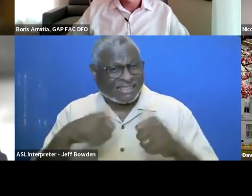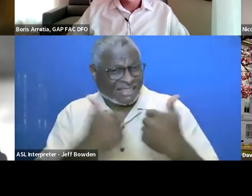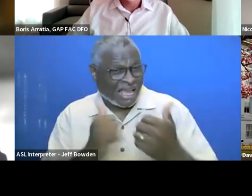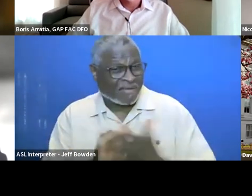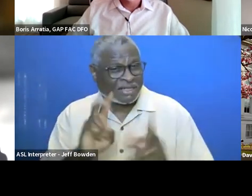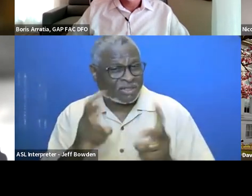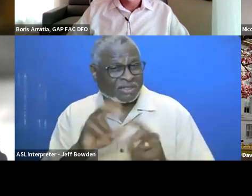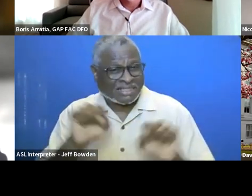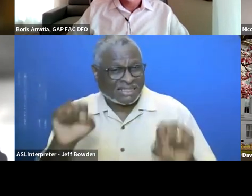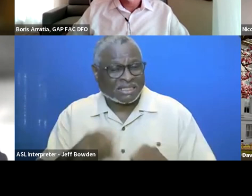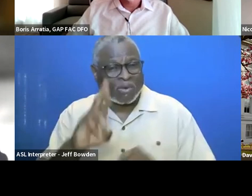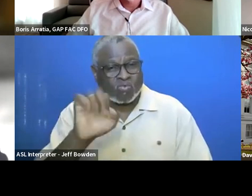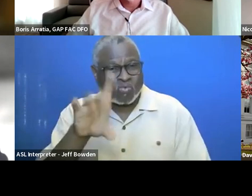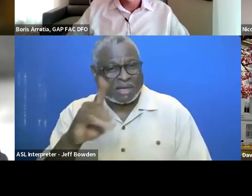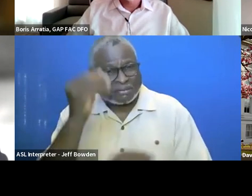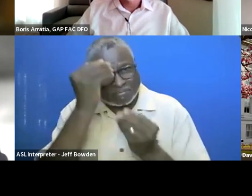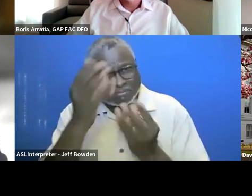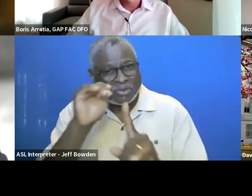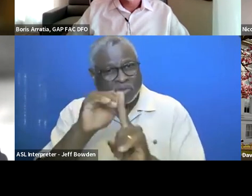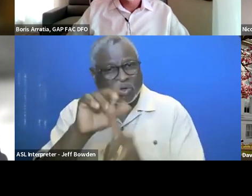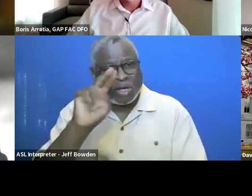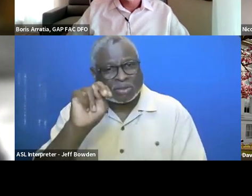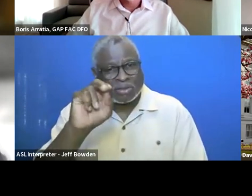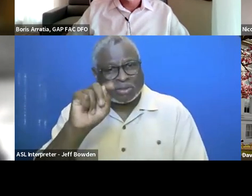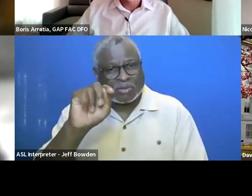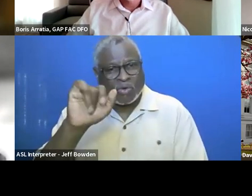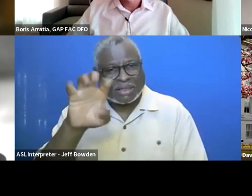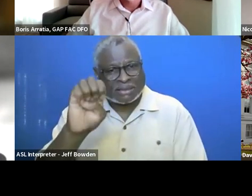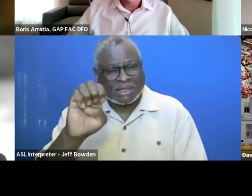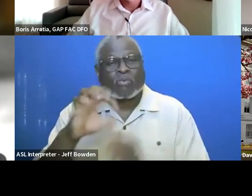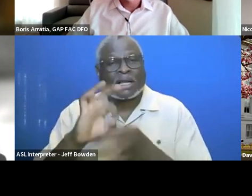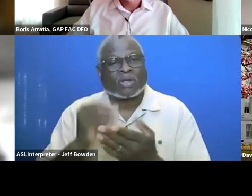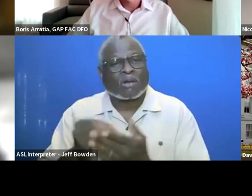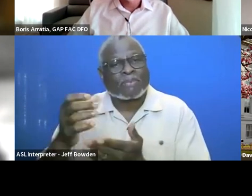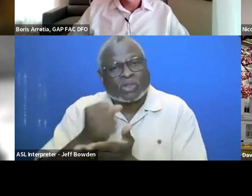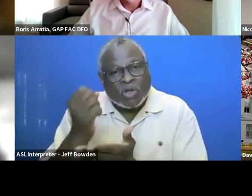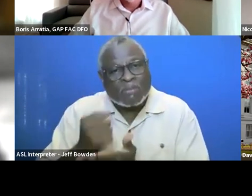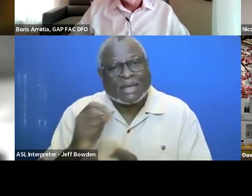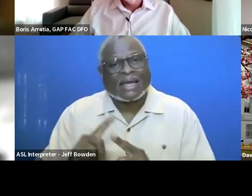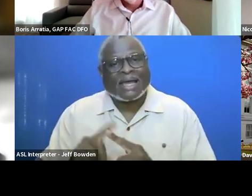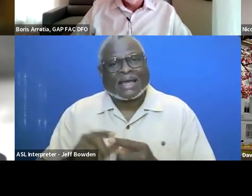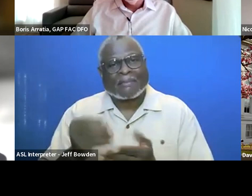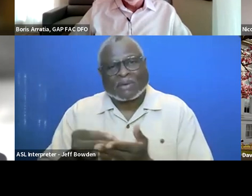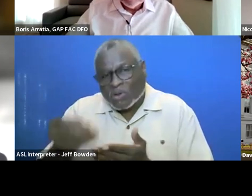of record notices regarding their procurement systems and their procurement data.